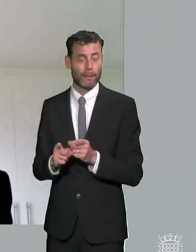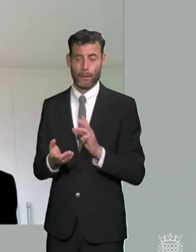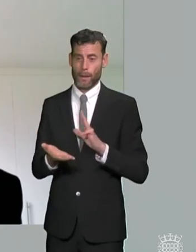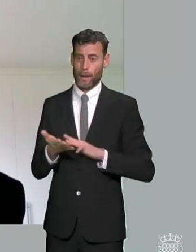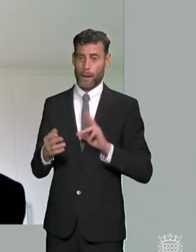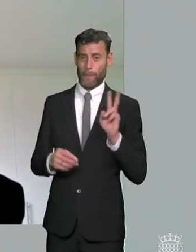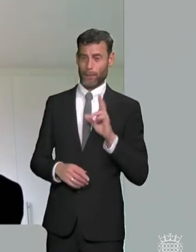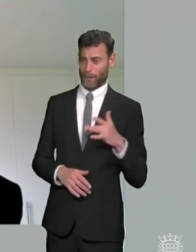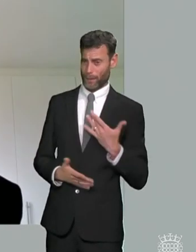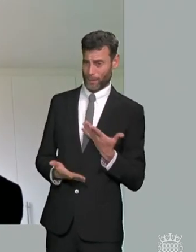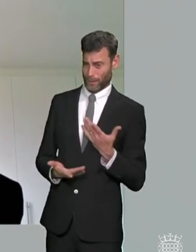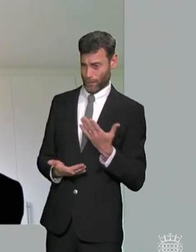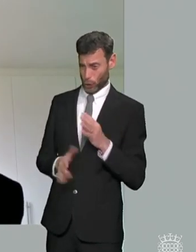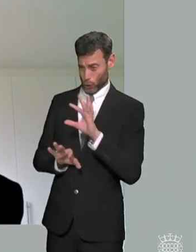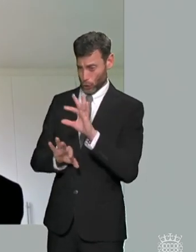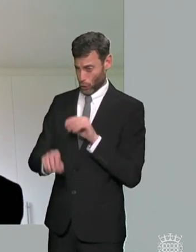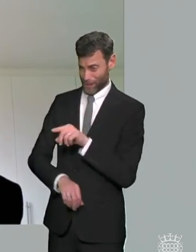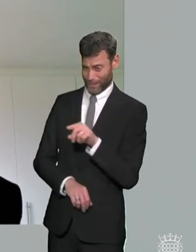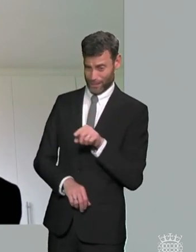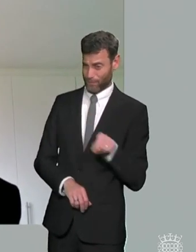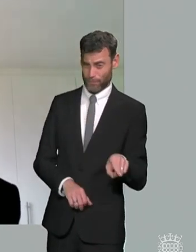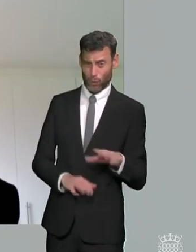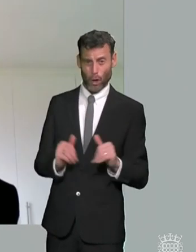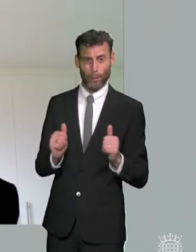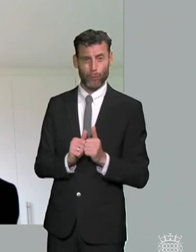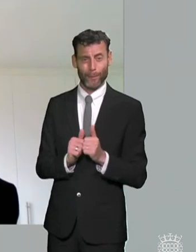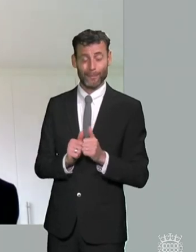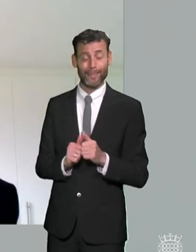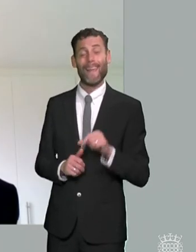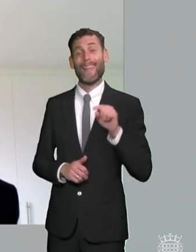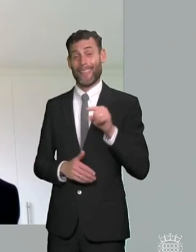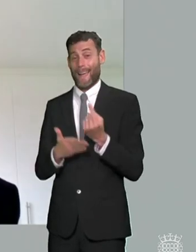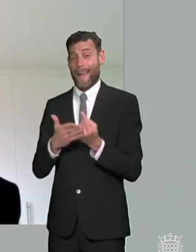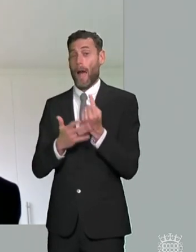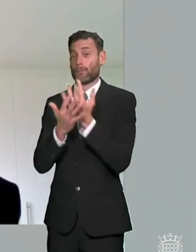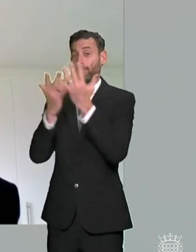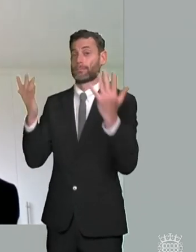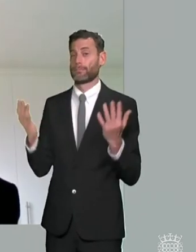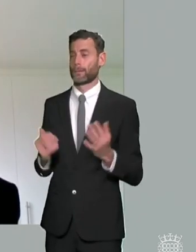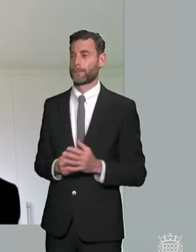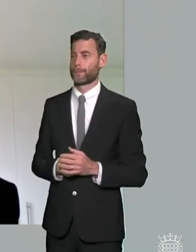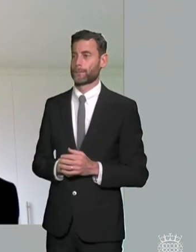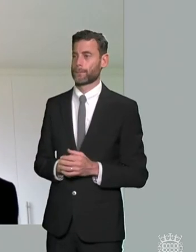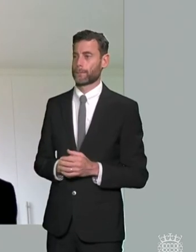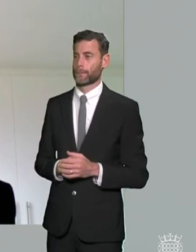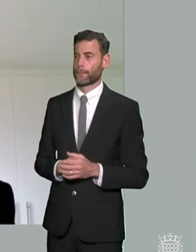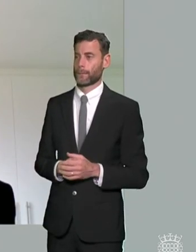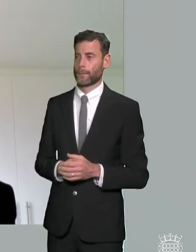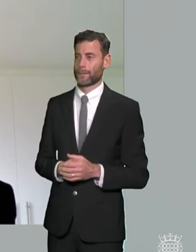we already see these problems um on any um step which um sort of codified that approach